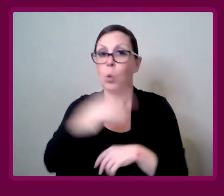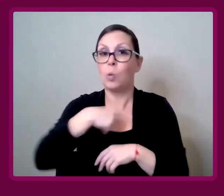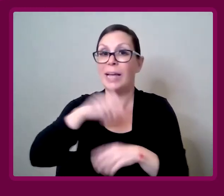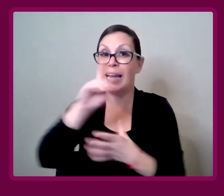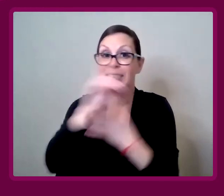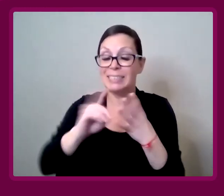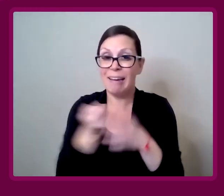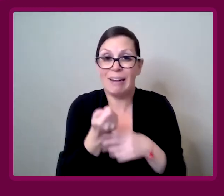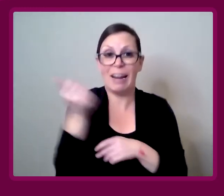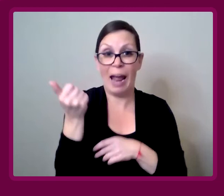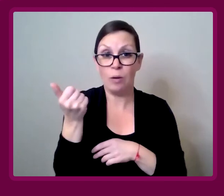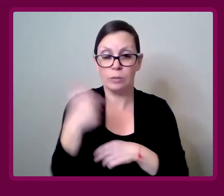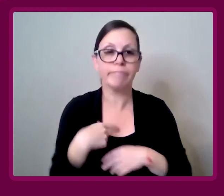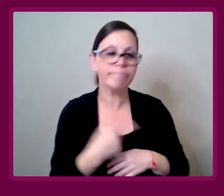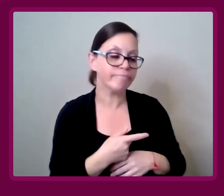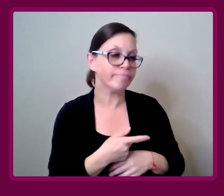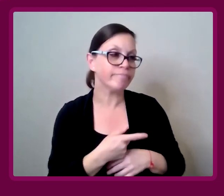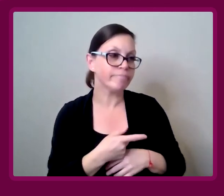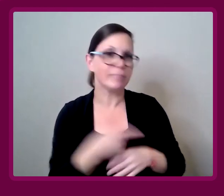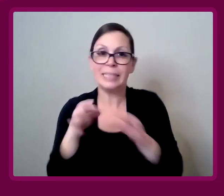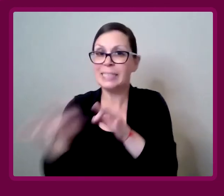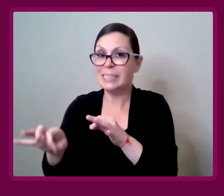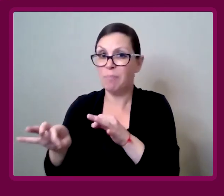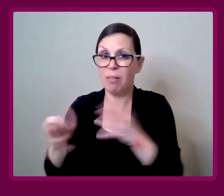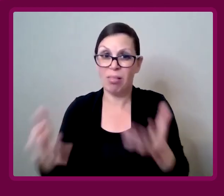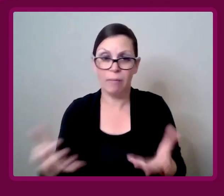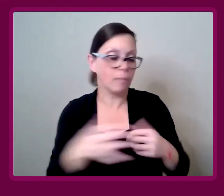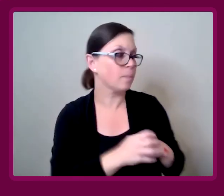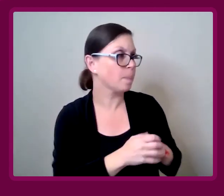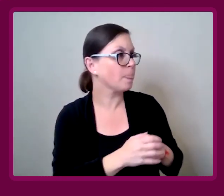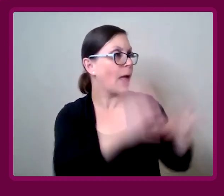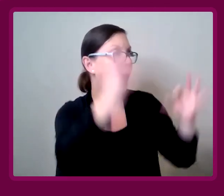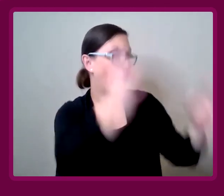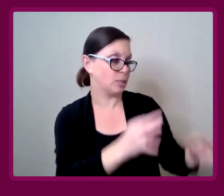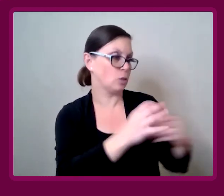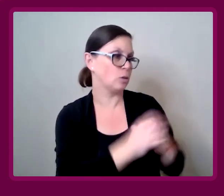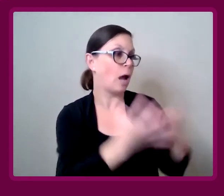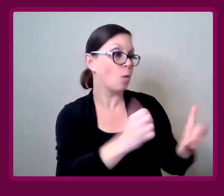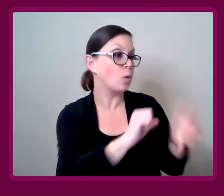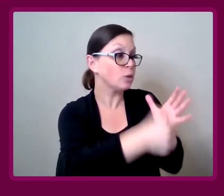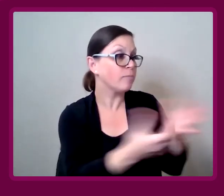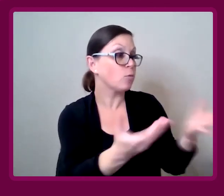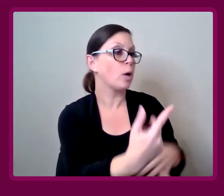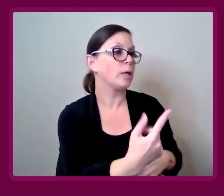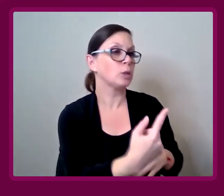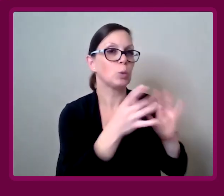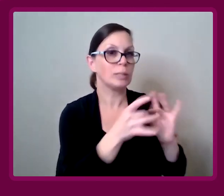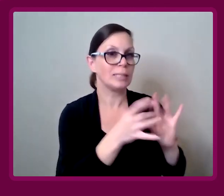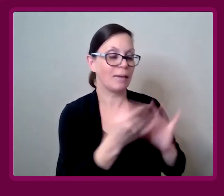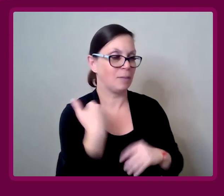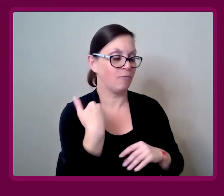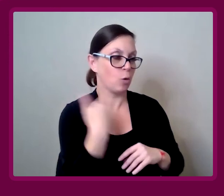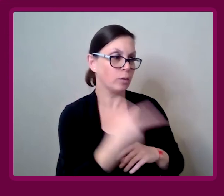It's as simple as that. Ashley Inkumsah: Absolutely. I just think that, again, I want to emphasize what you said earlier.